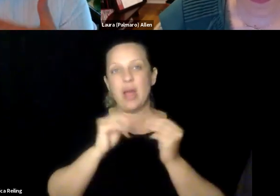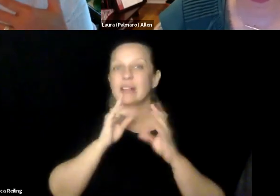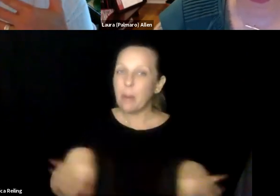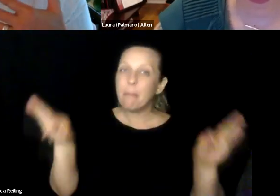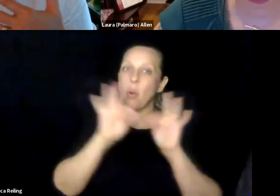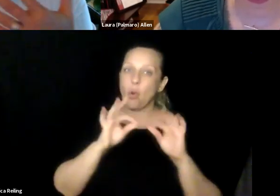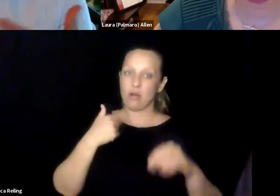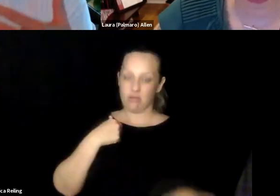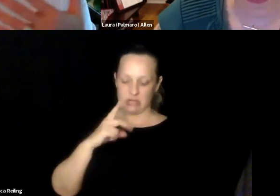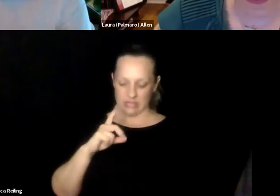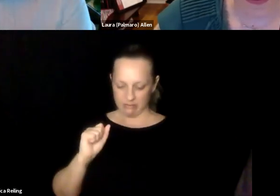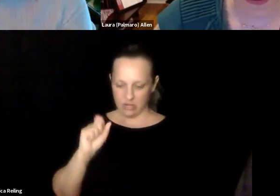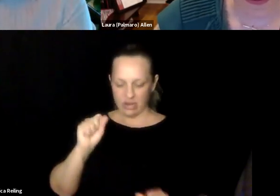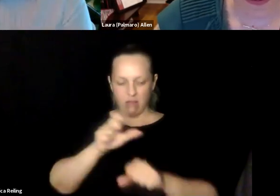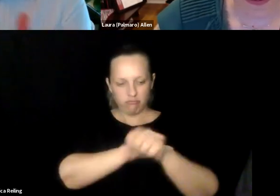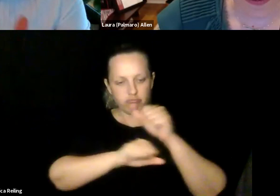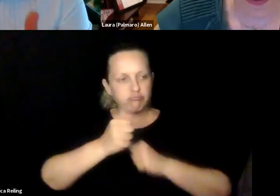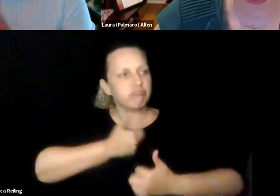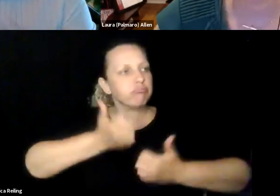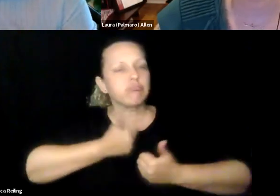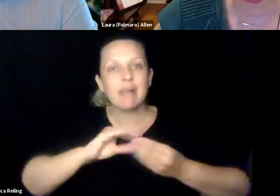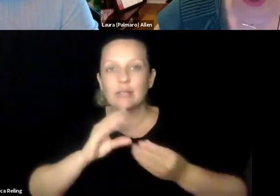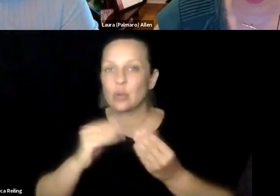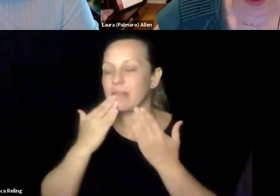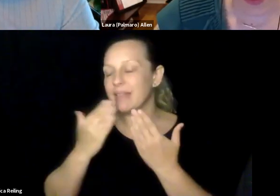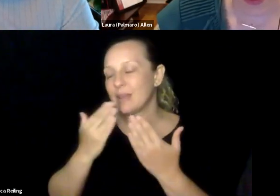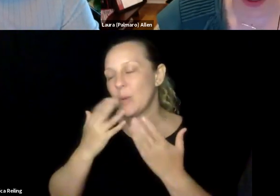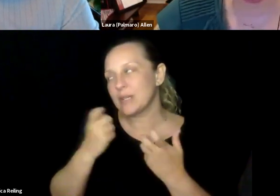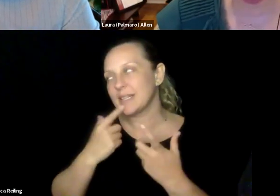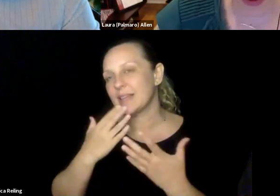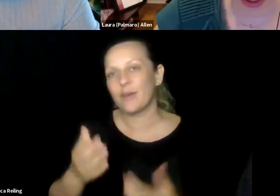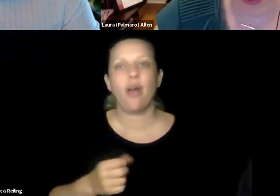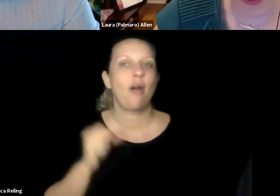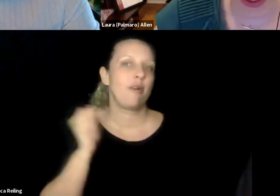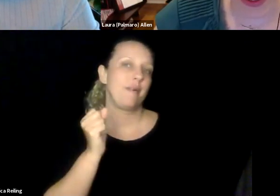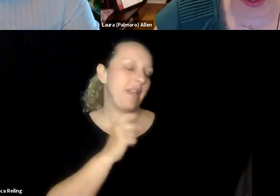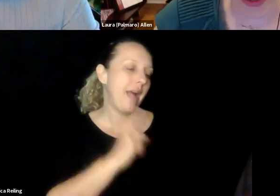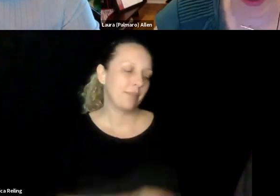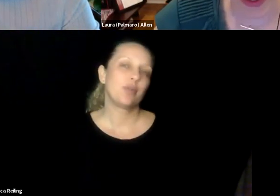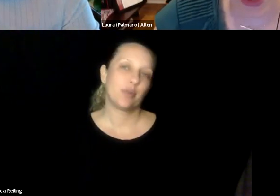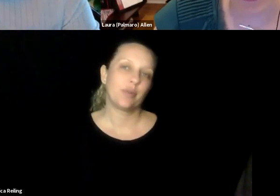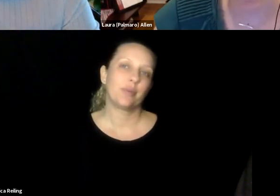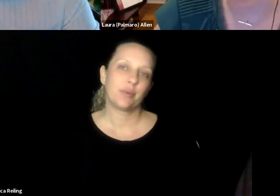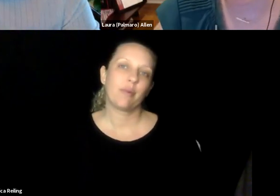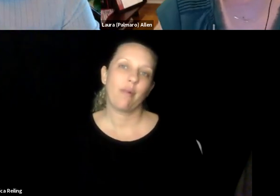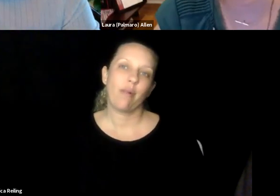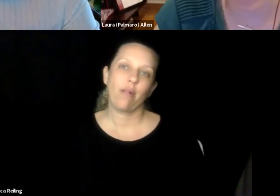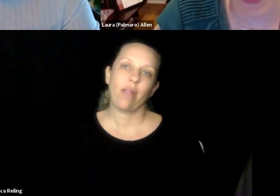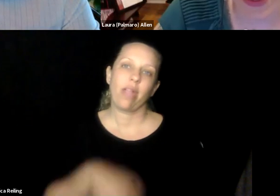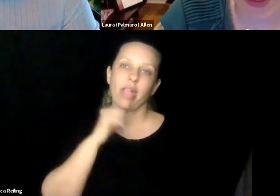you sharing that, by the way. And it's important I think for people with disabilities to be able to be proactively telling those stories. So